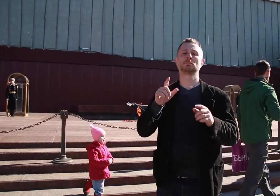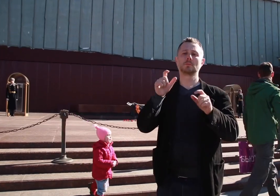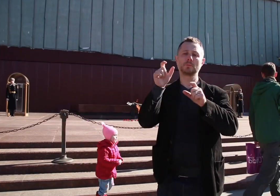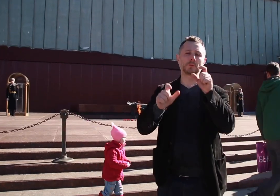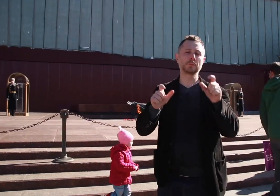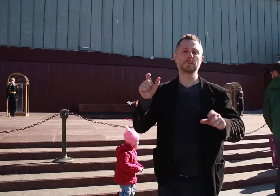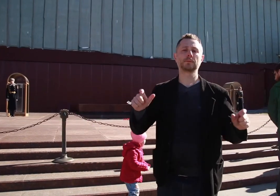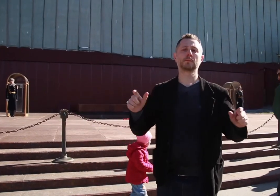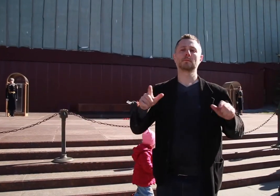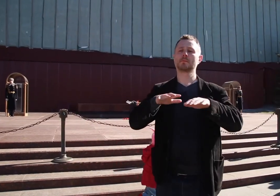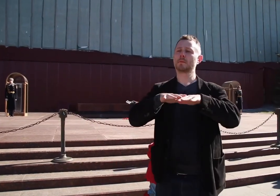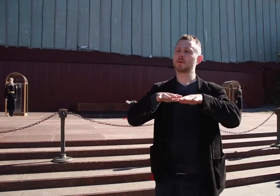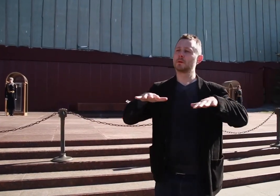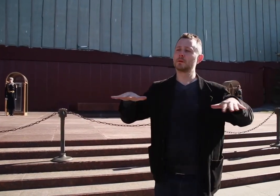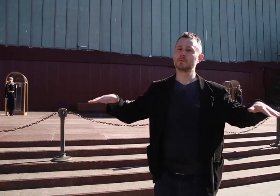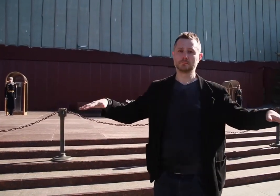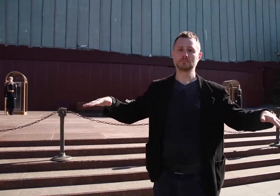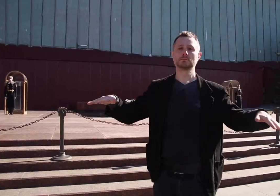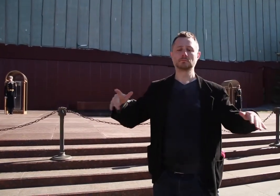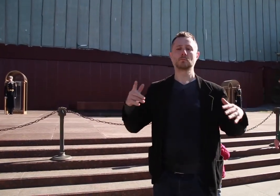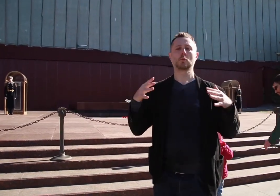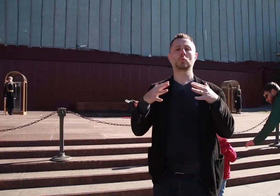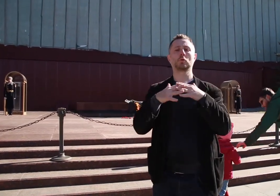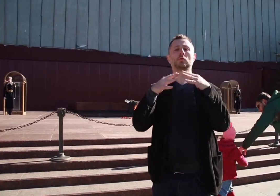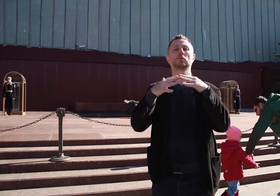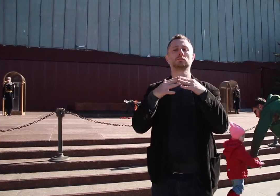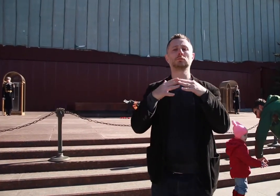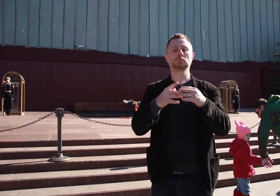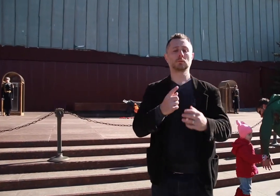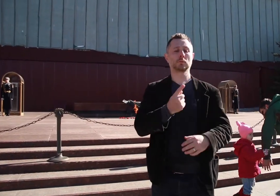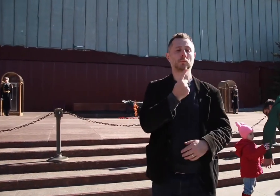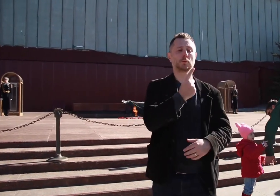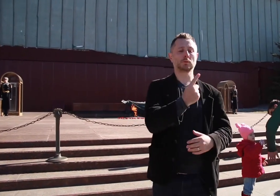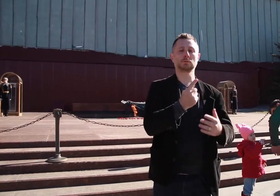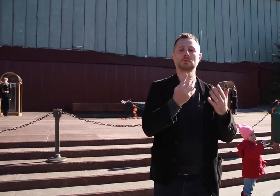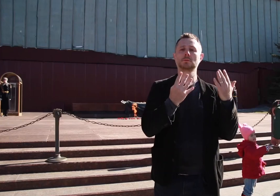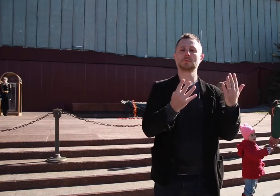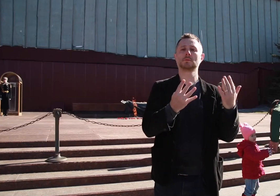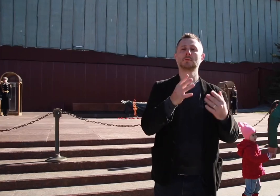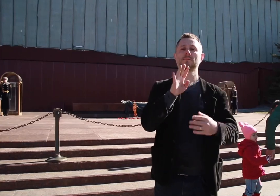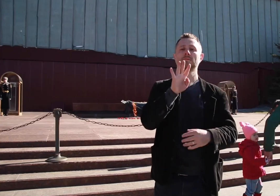and died between 1941 and 1945 while participating